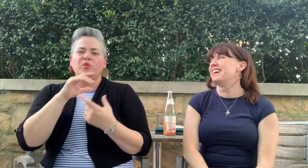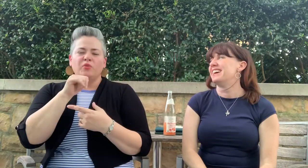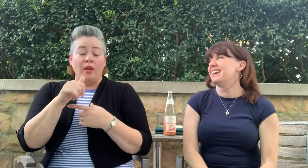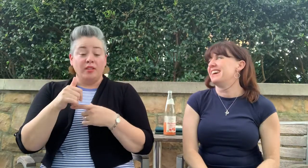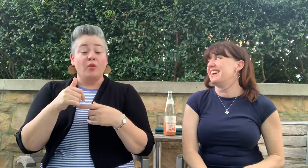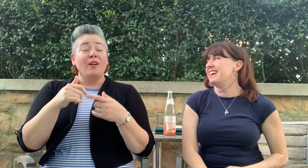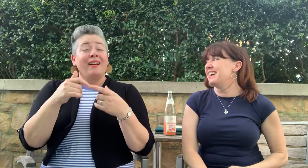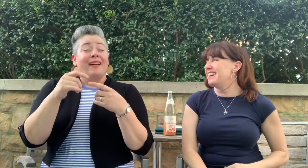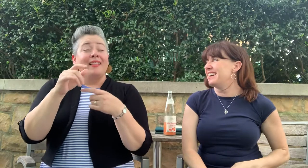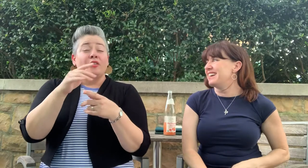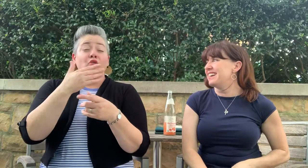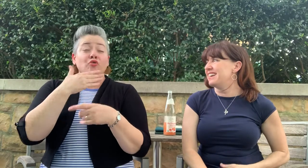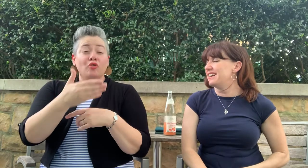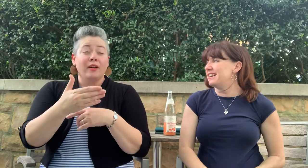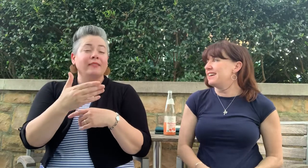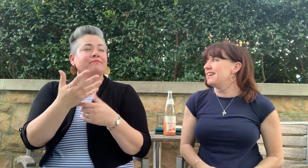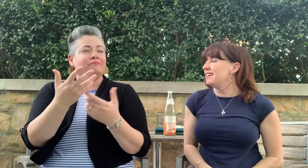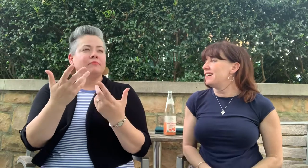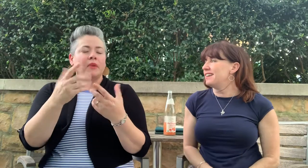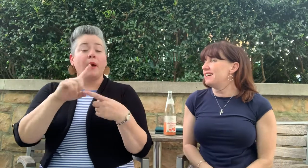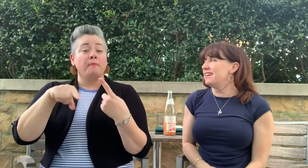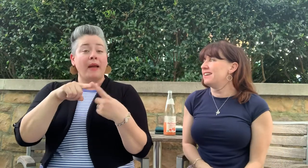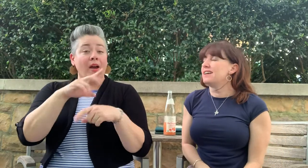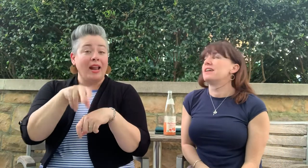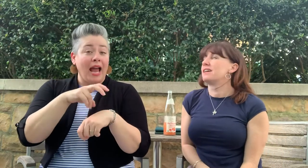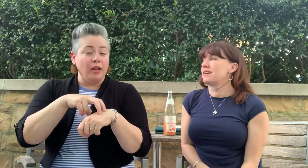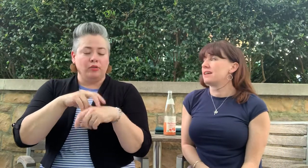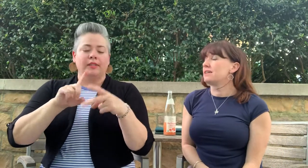What I love about breakfasts in Ireland, Scotland, and